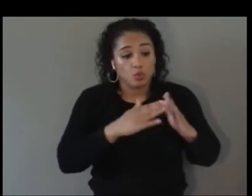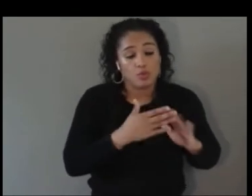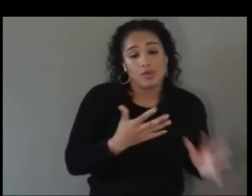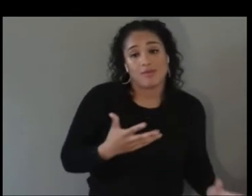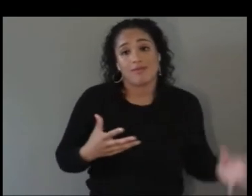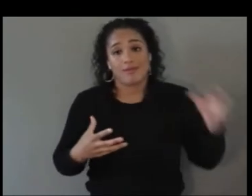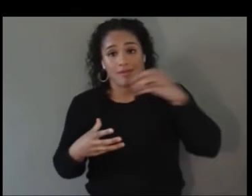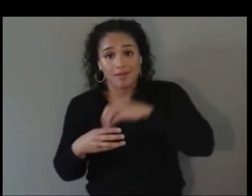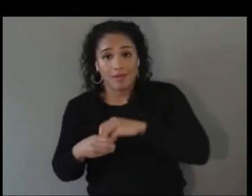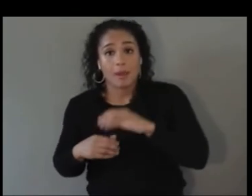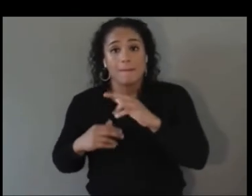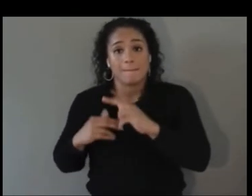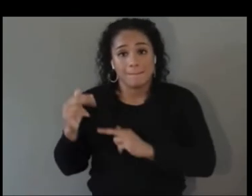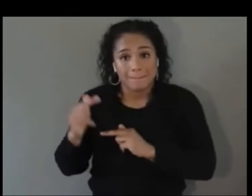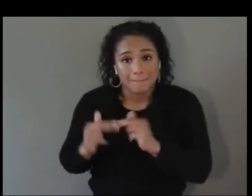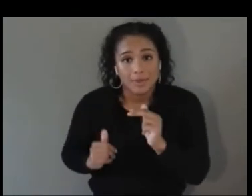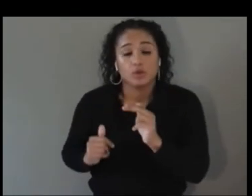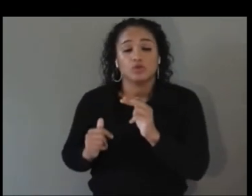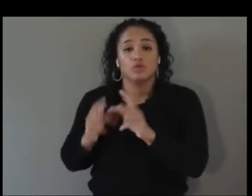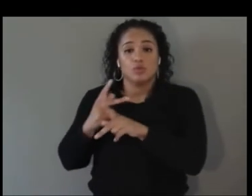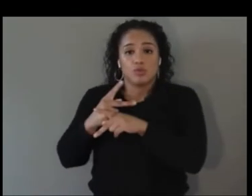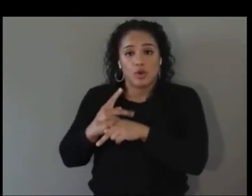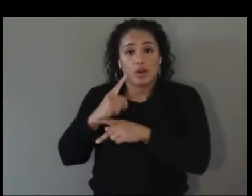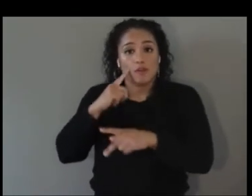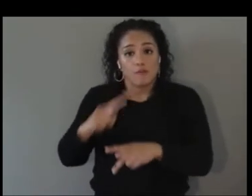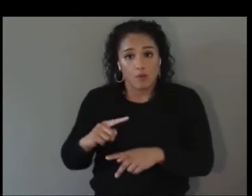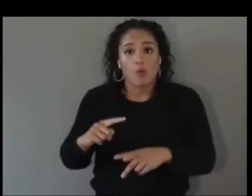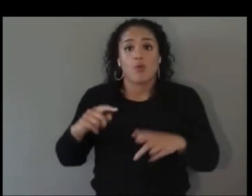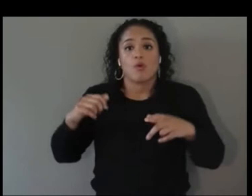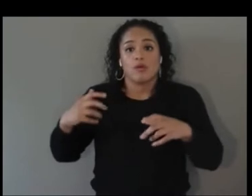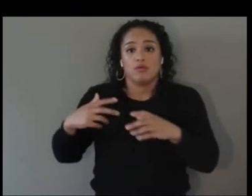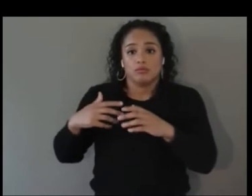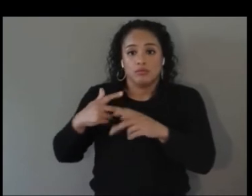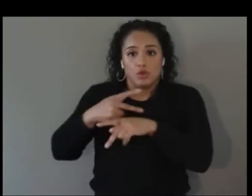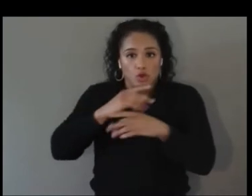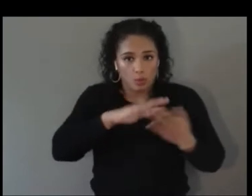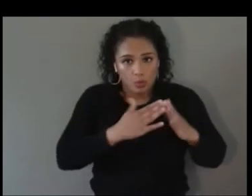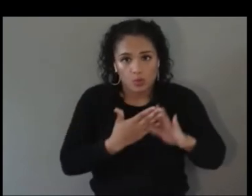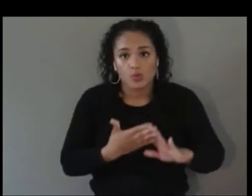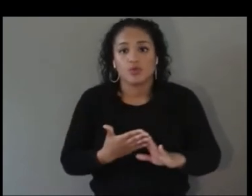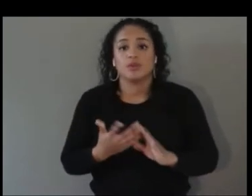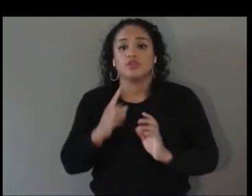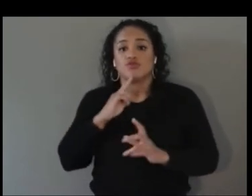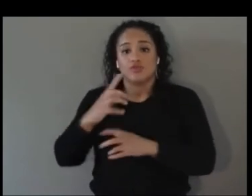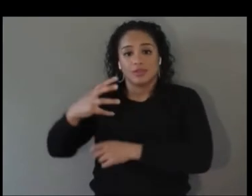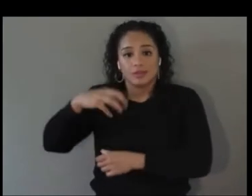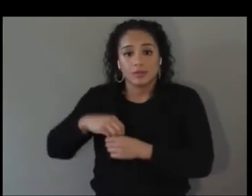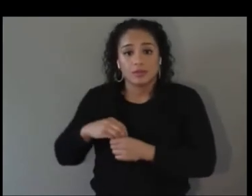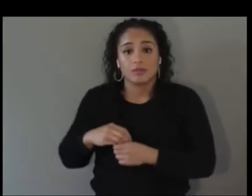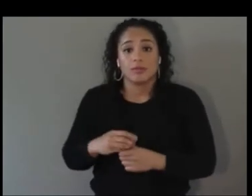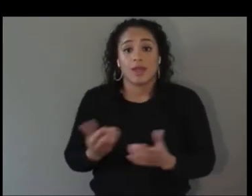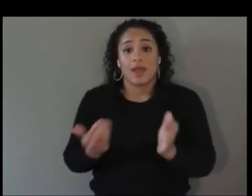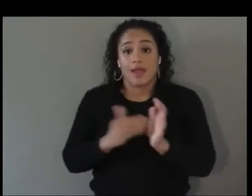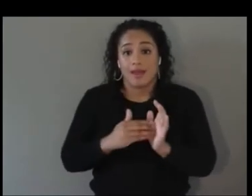just talking about it. Again I say, we're heading into immersive simulated environments, hyper realistic, immersive